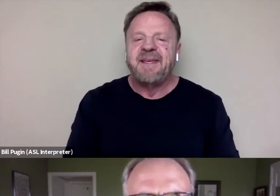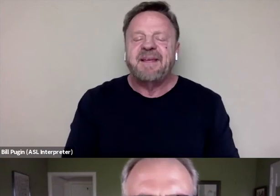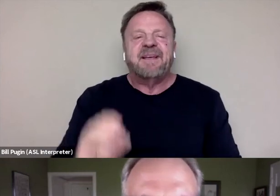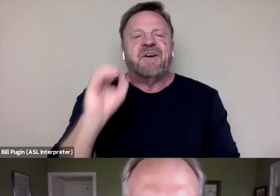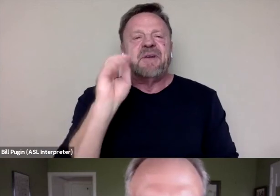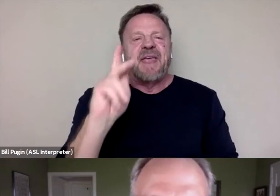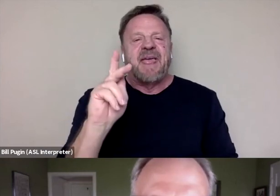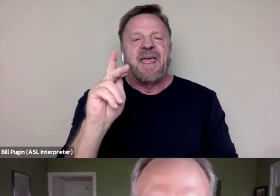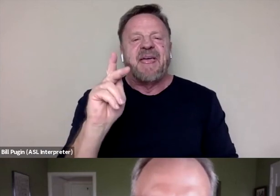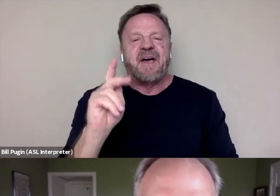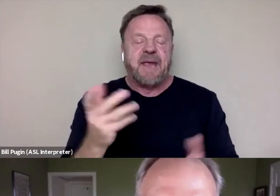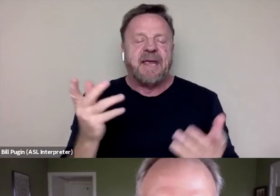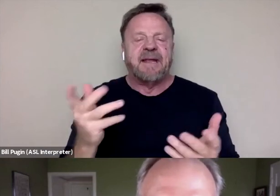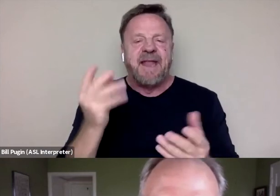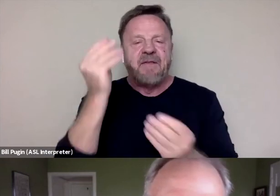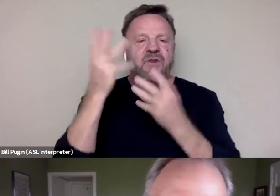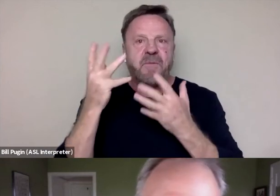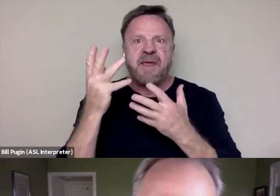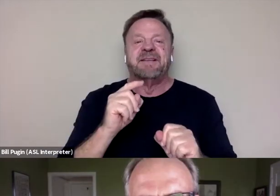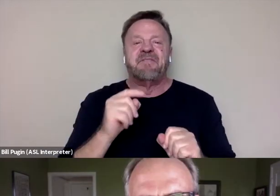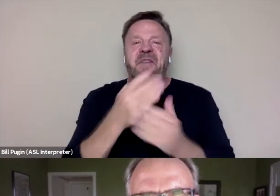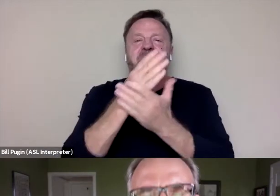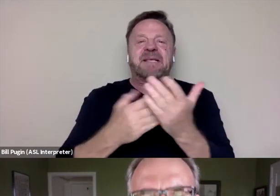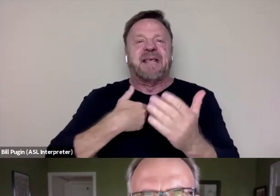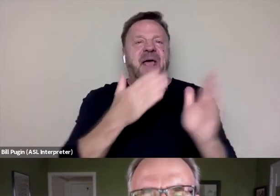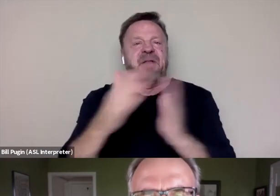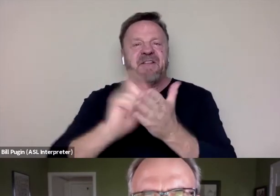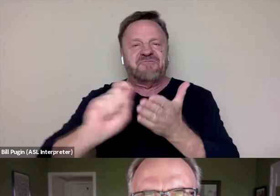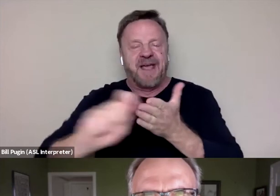I'm told we are out of time. So thank you guys.